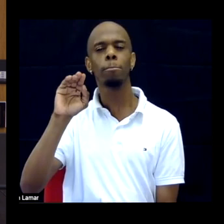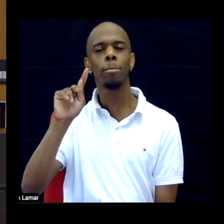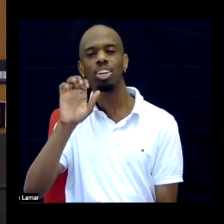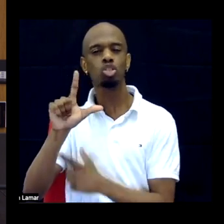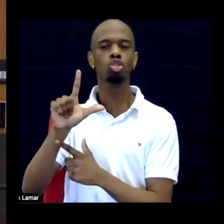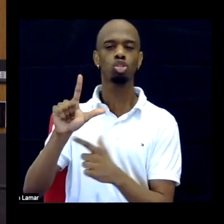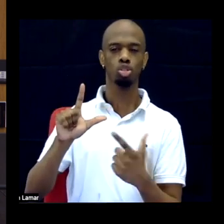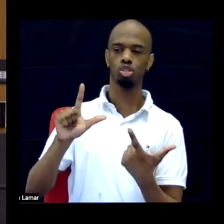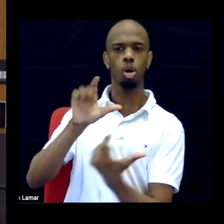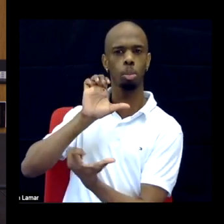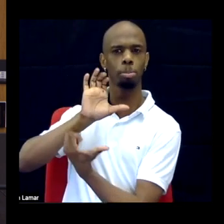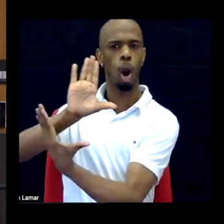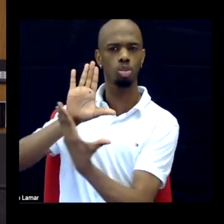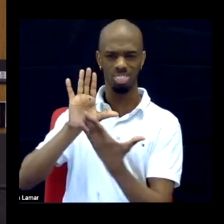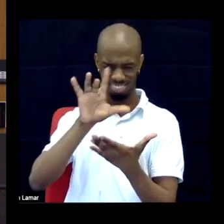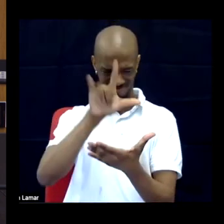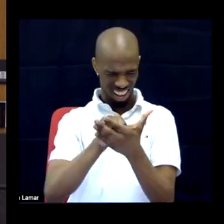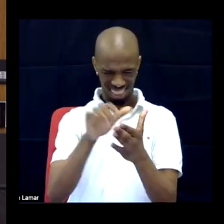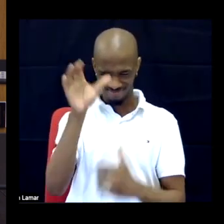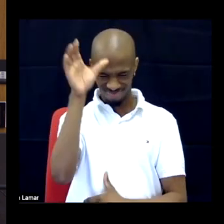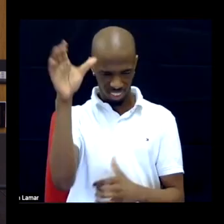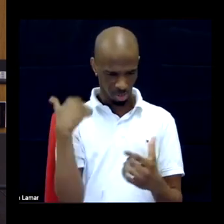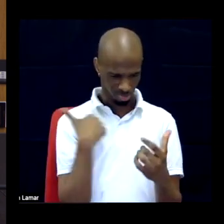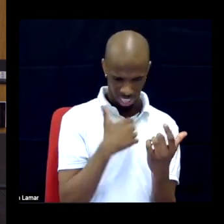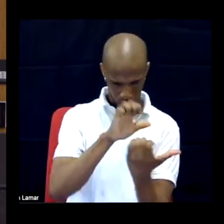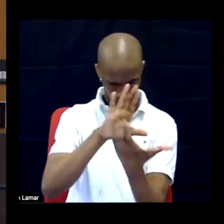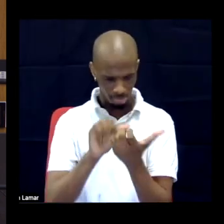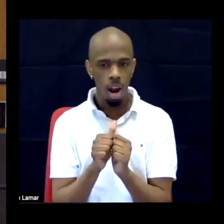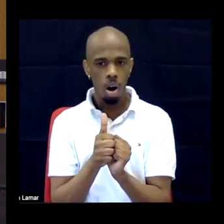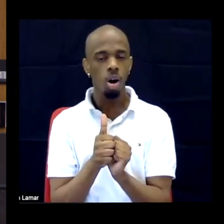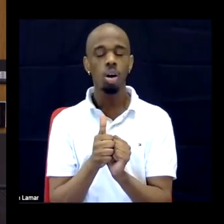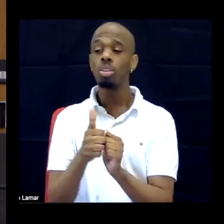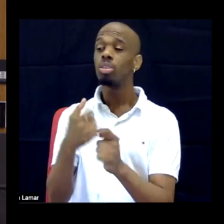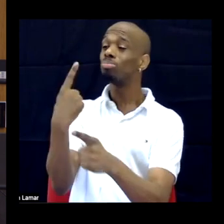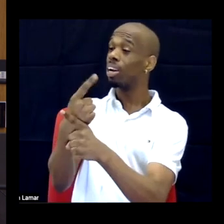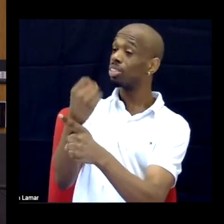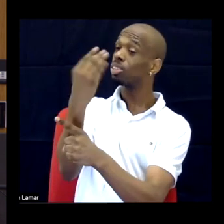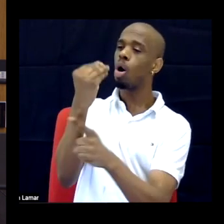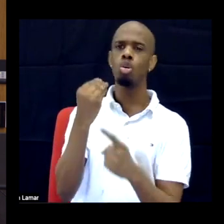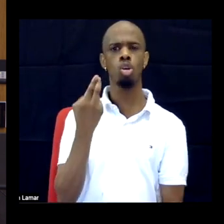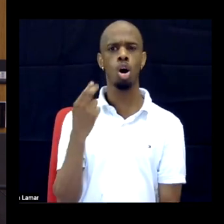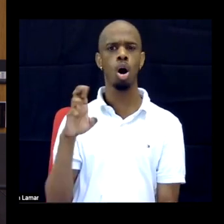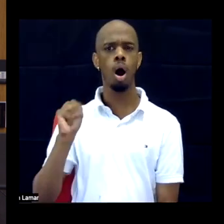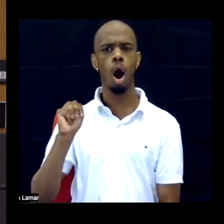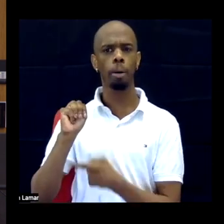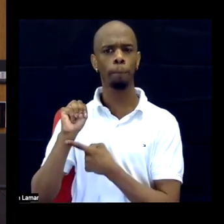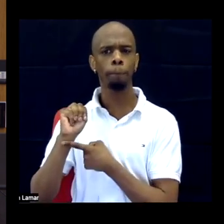Yeah, so I talk about a couple of things. The first is this thing of focusing on the violence as the harm, the violence as the